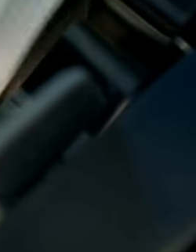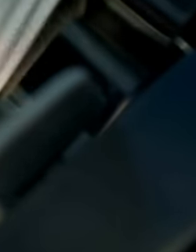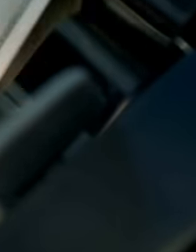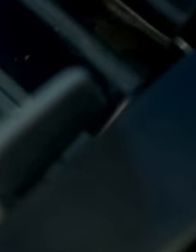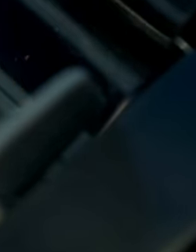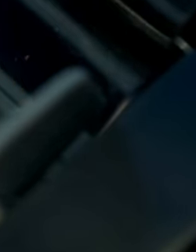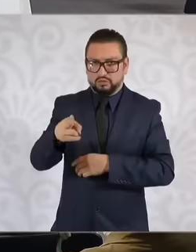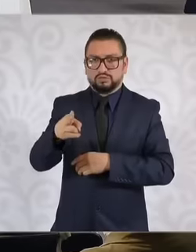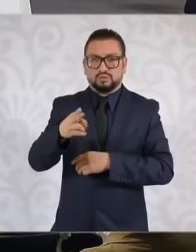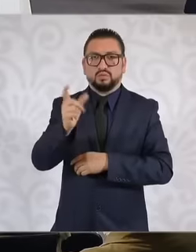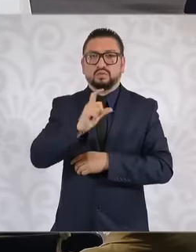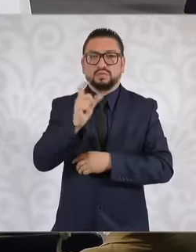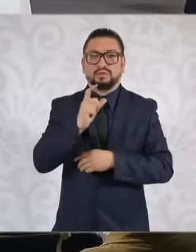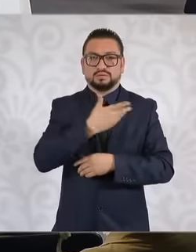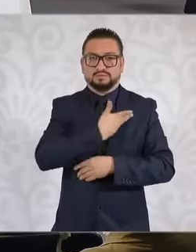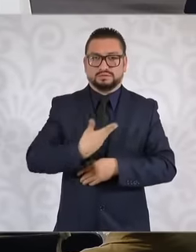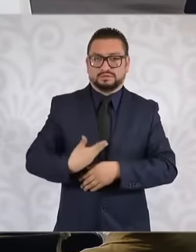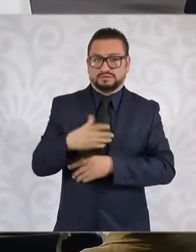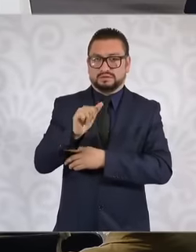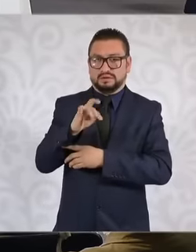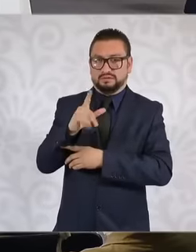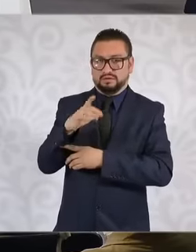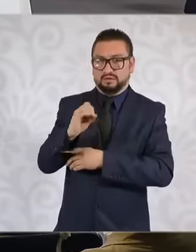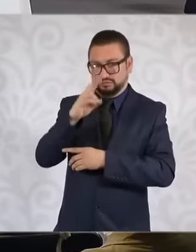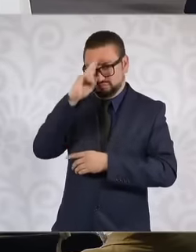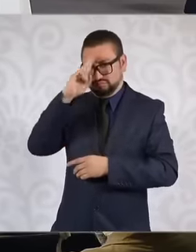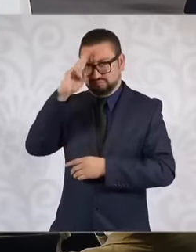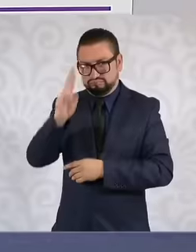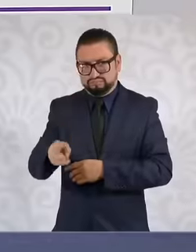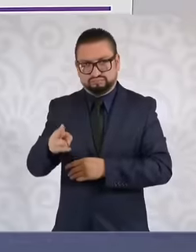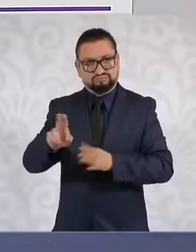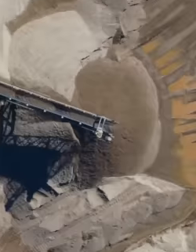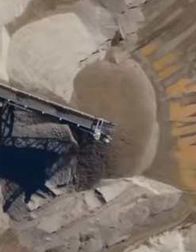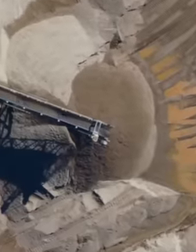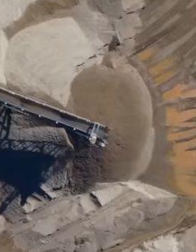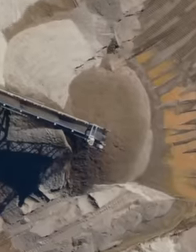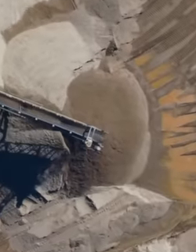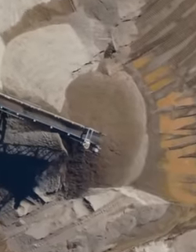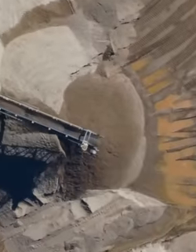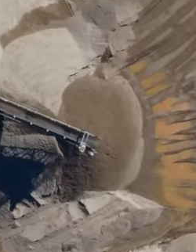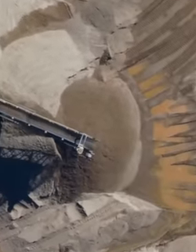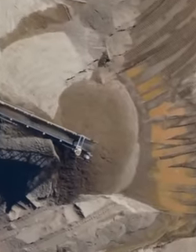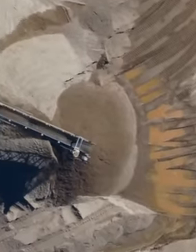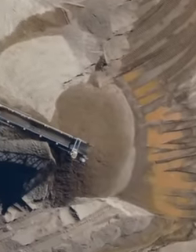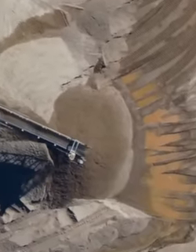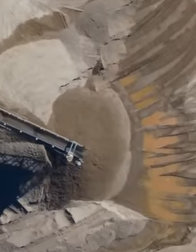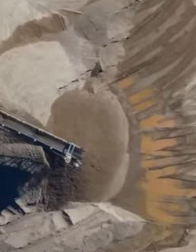President Andrés Manuel López Obrador absolutely closed the extraction of limestone in